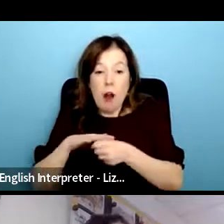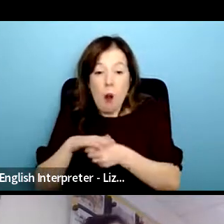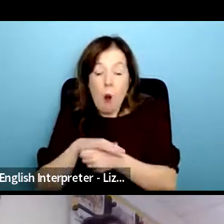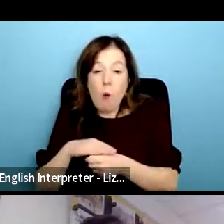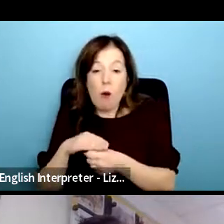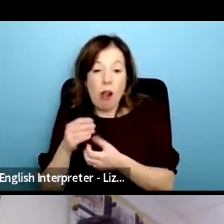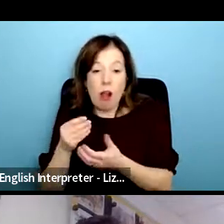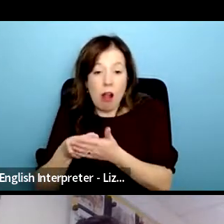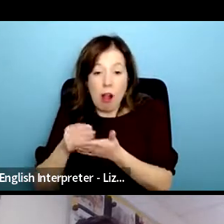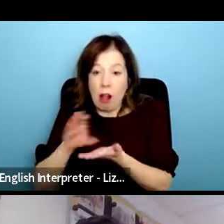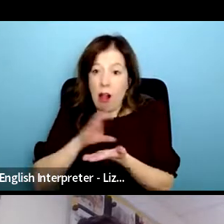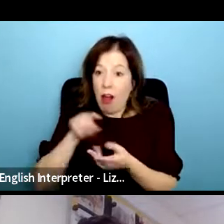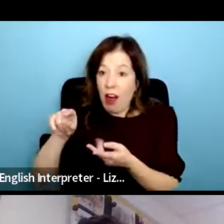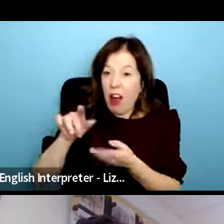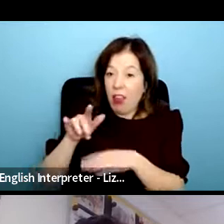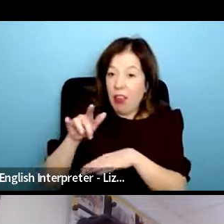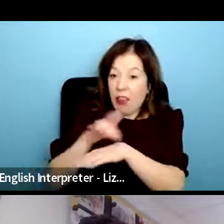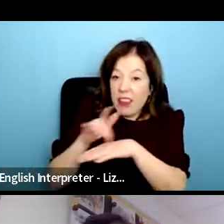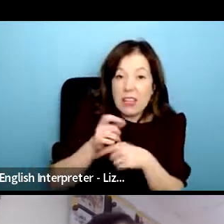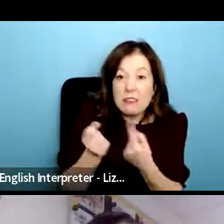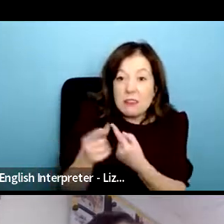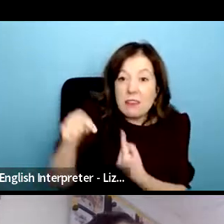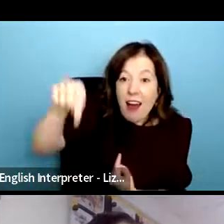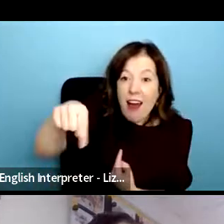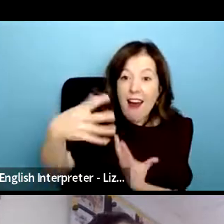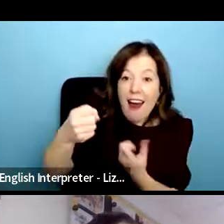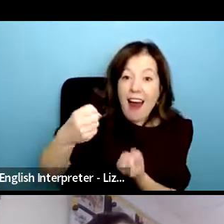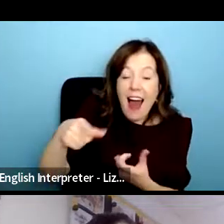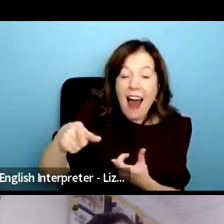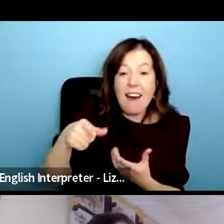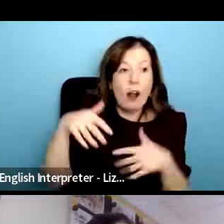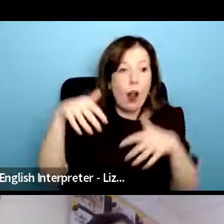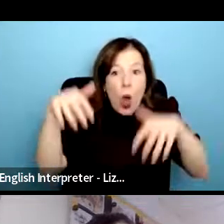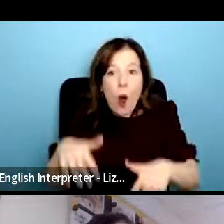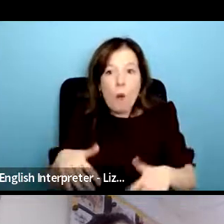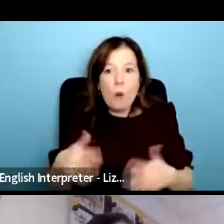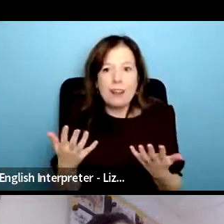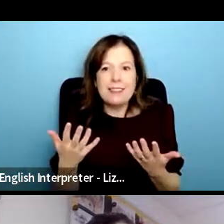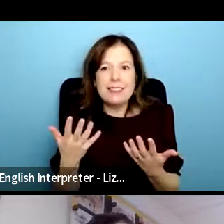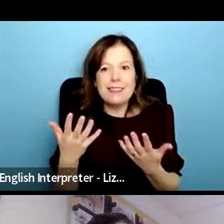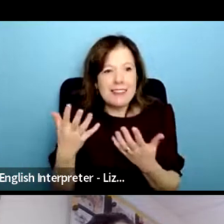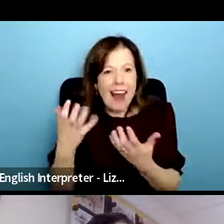that does have a project for people that are like suffering with loneliness whatever it is